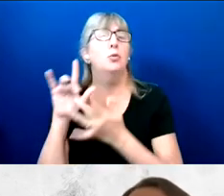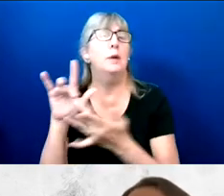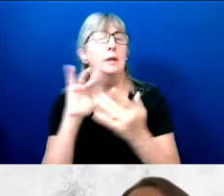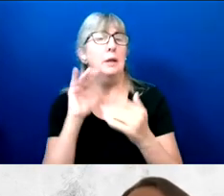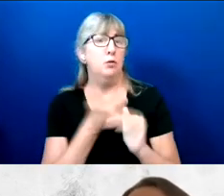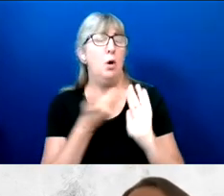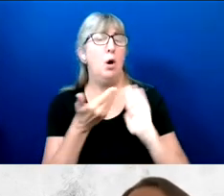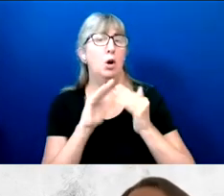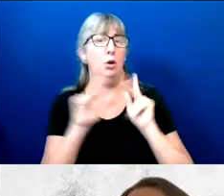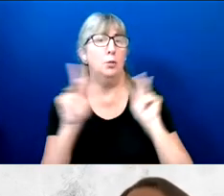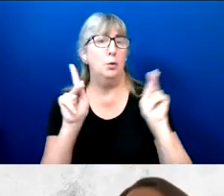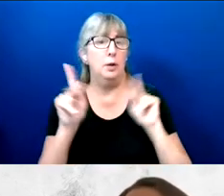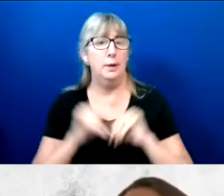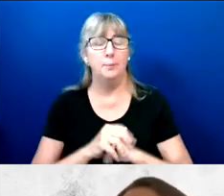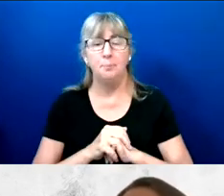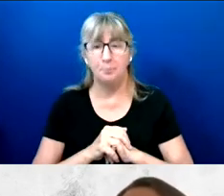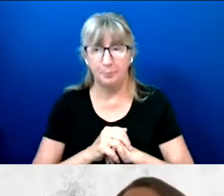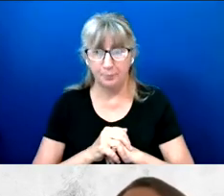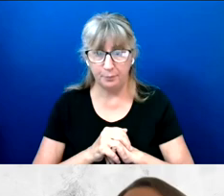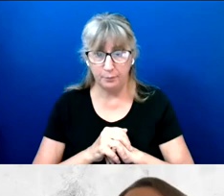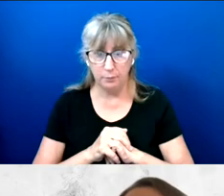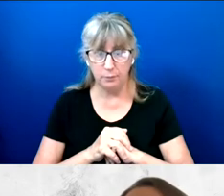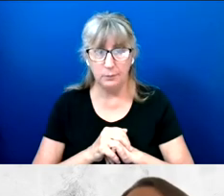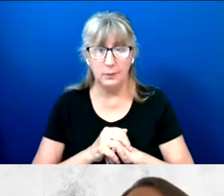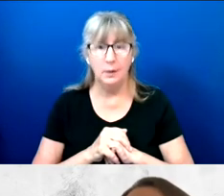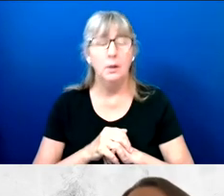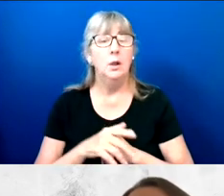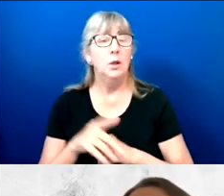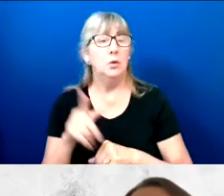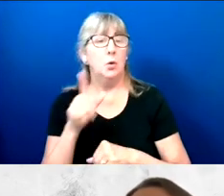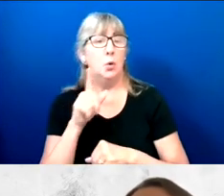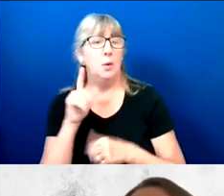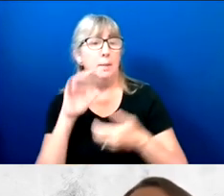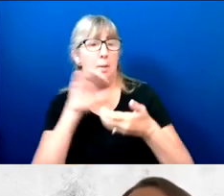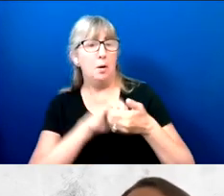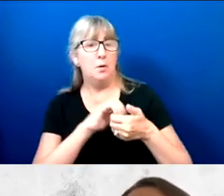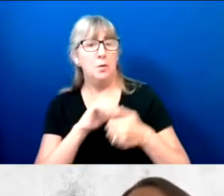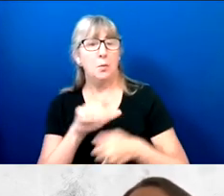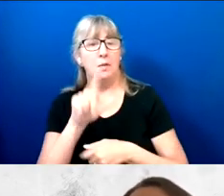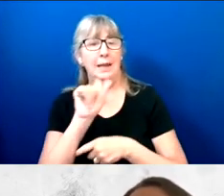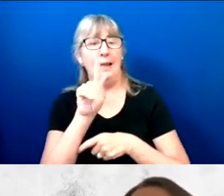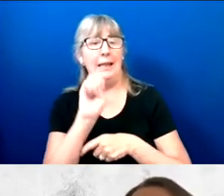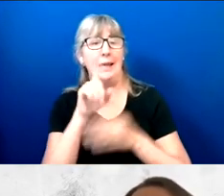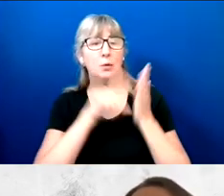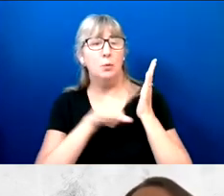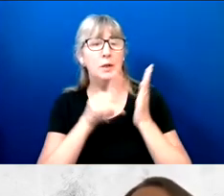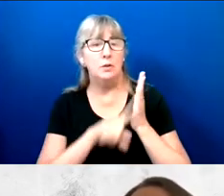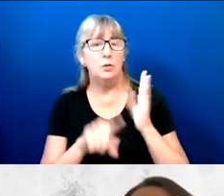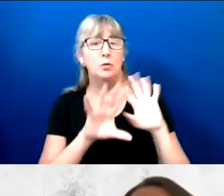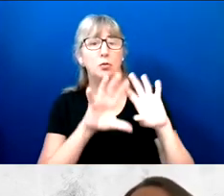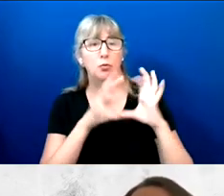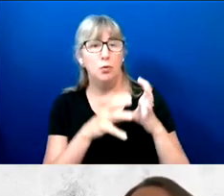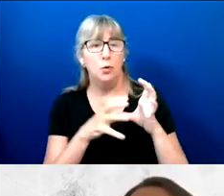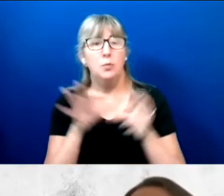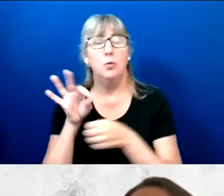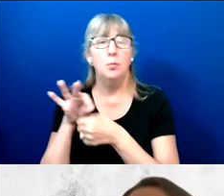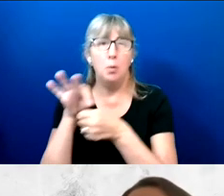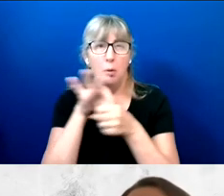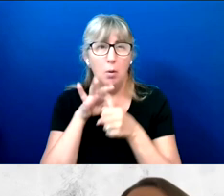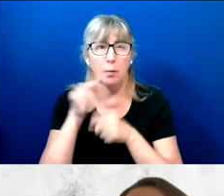So we partnered with Lake research and The Tarrance Group to poll people with disabilities to see what mattered to them.